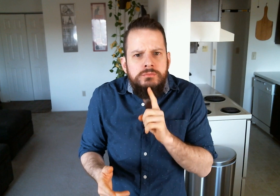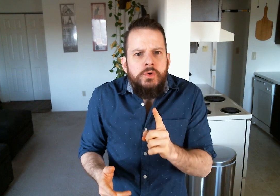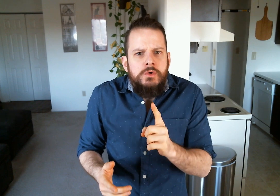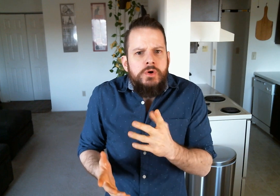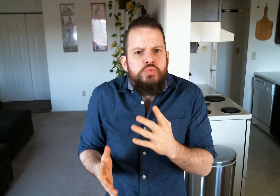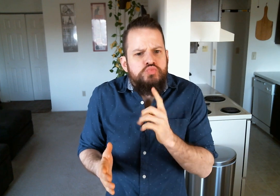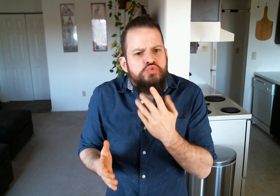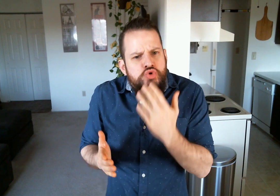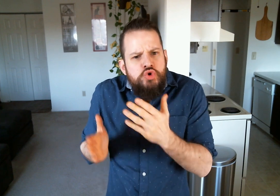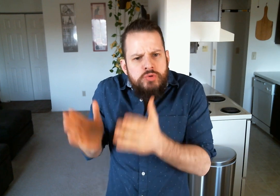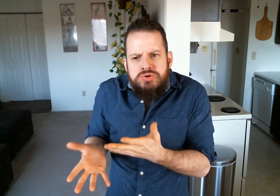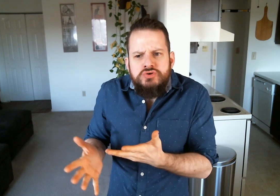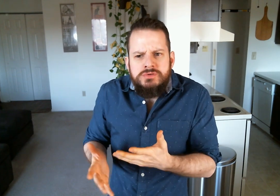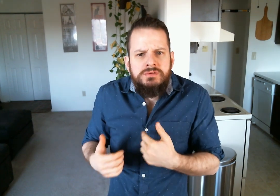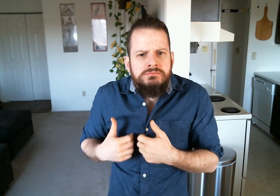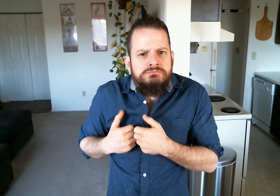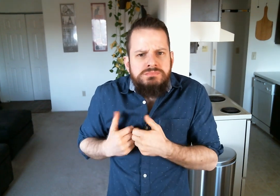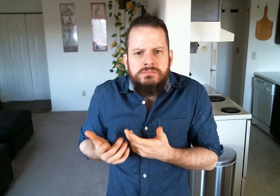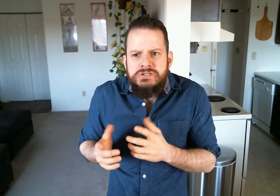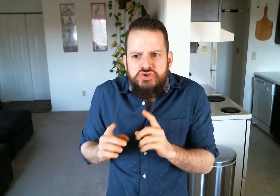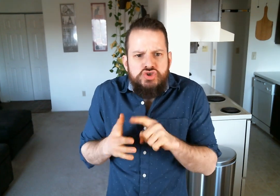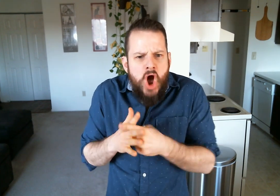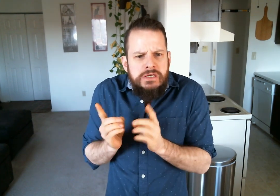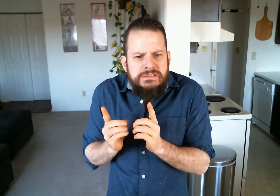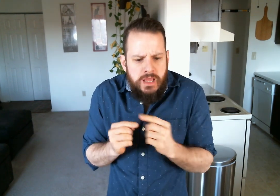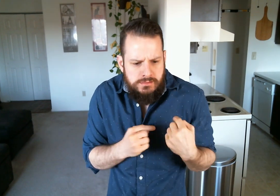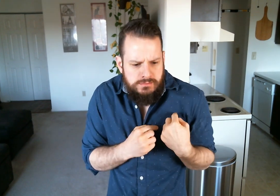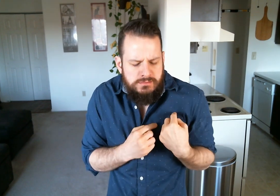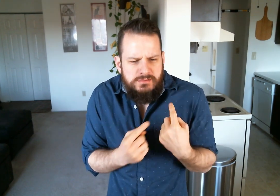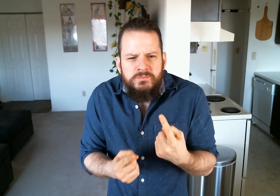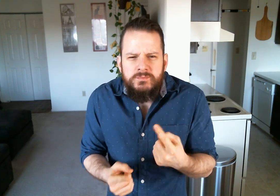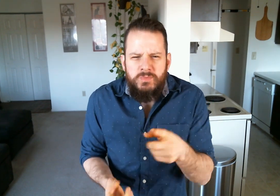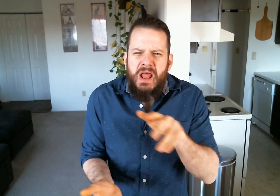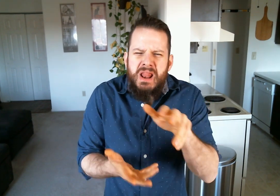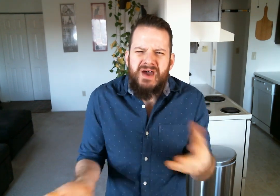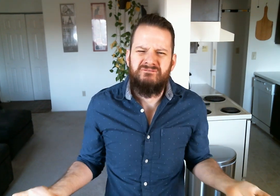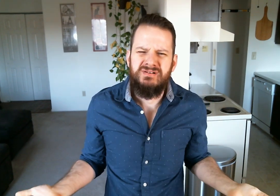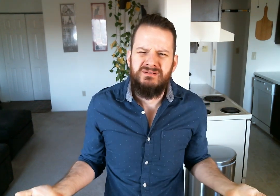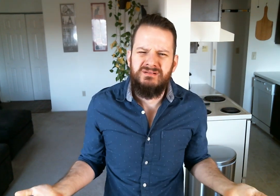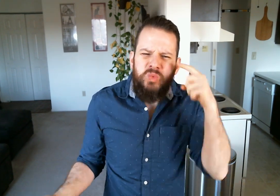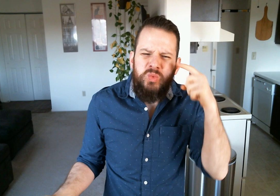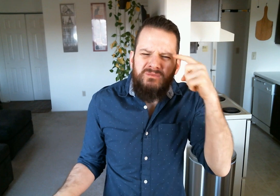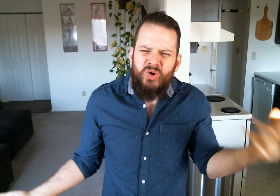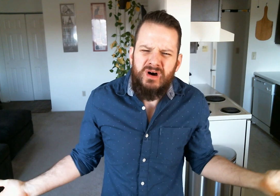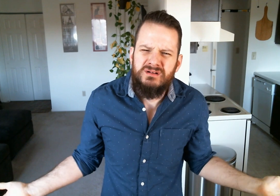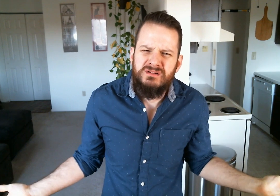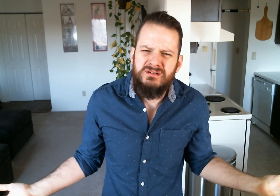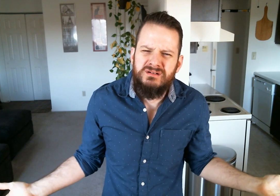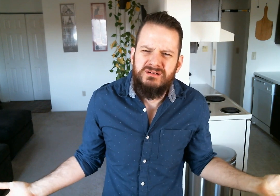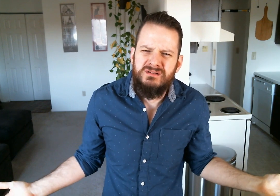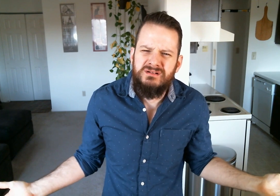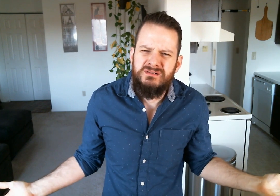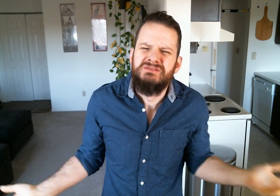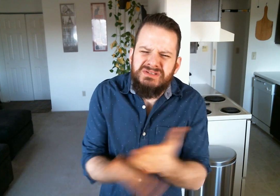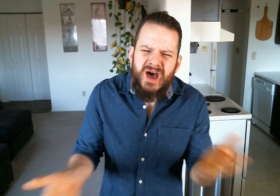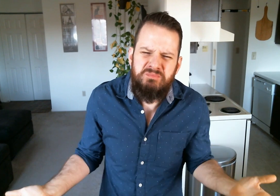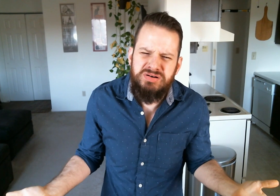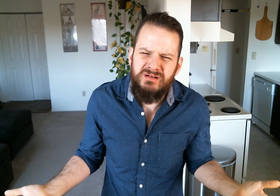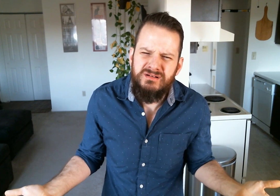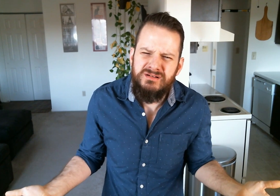She is a good person and we have been dating ever since. What is your purpose to laugh at it? Just stop it.